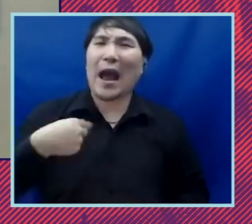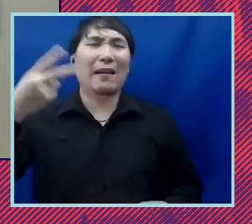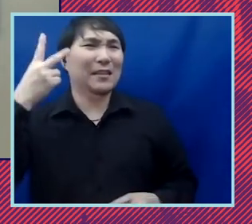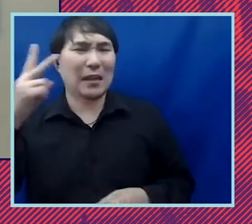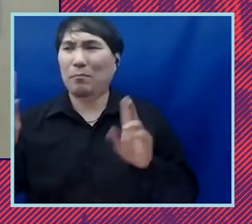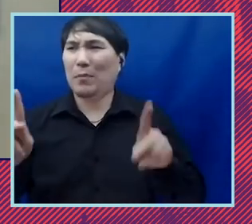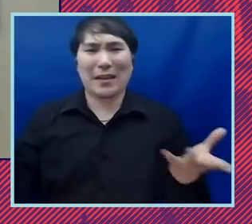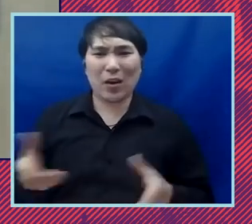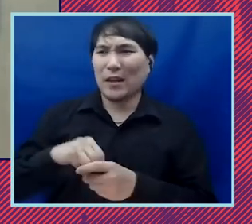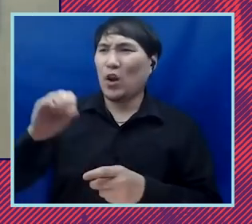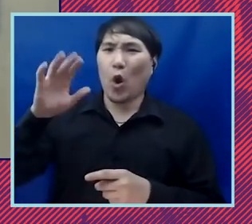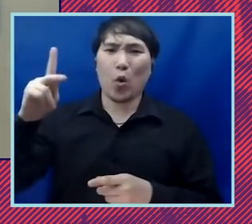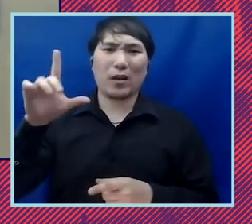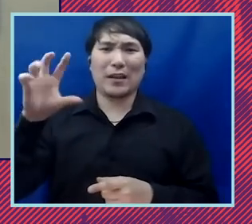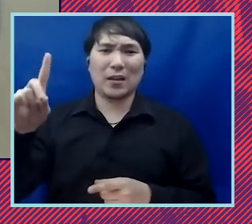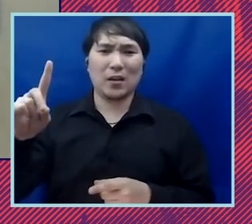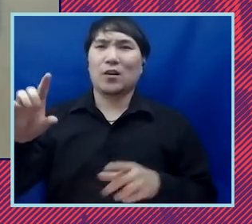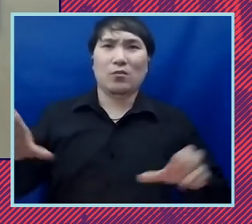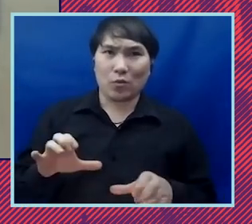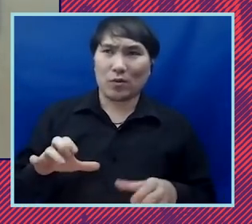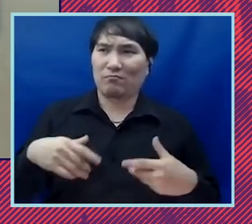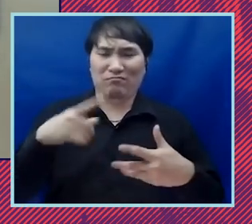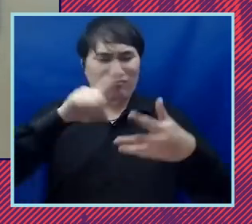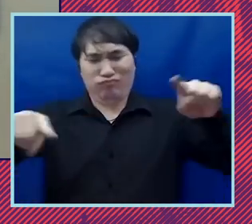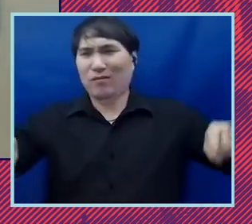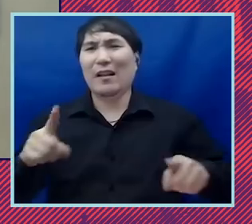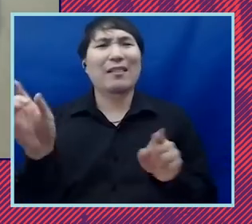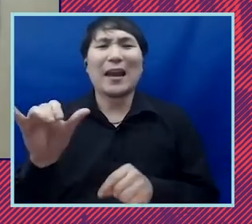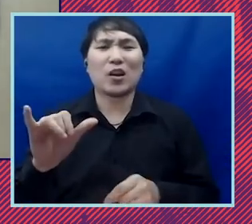accomplish things like getting the police out of the oakland public schools so if oakland can do it